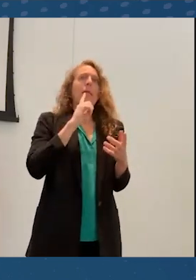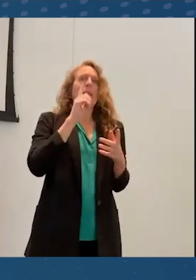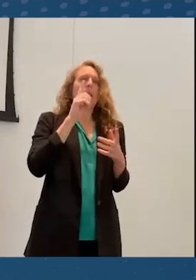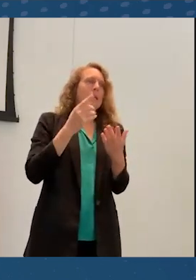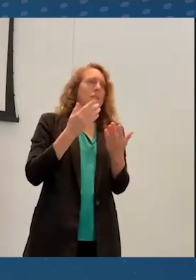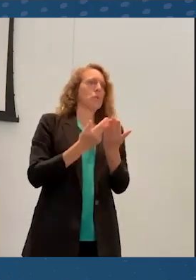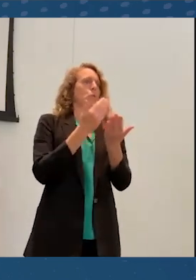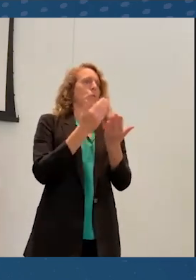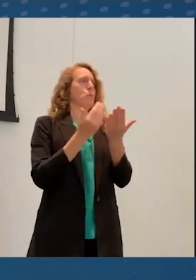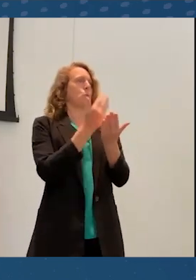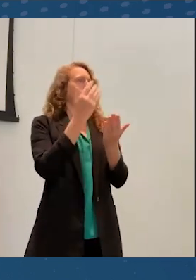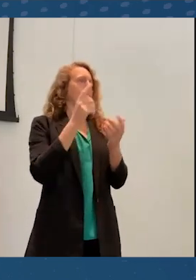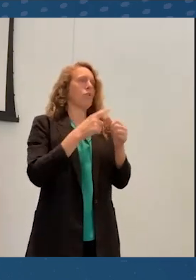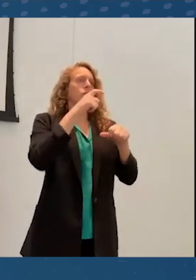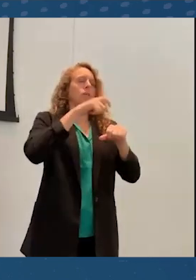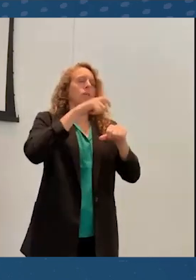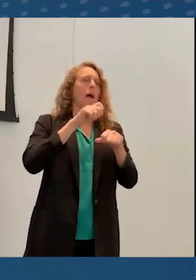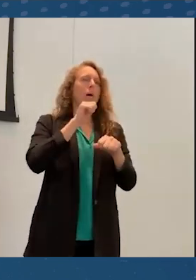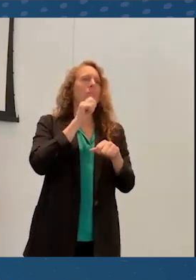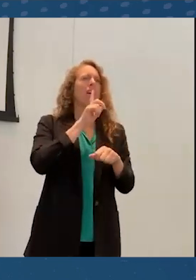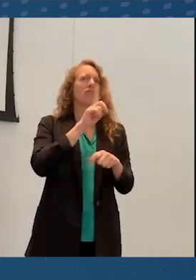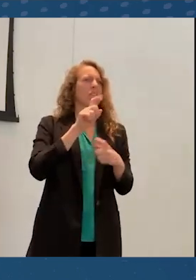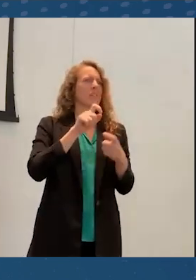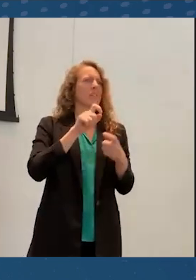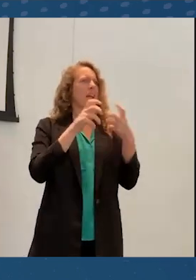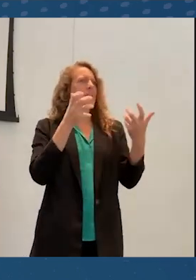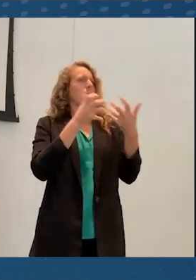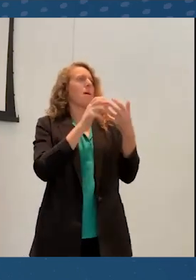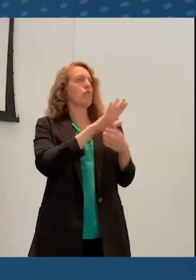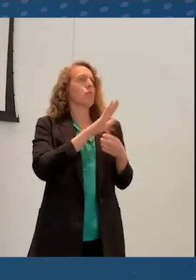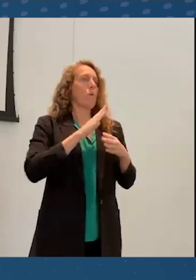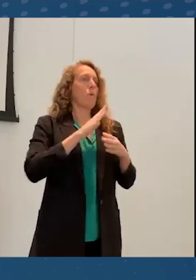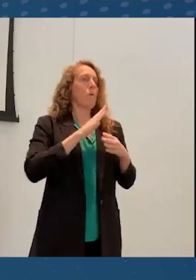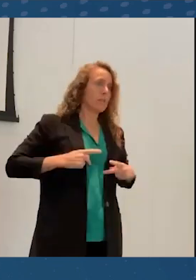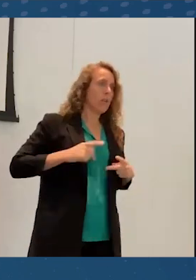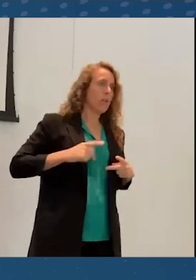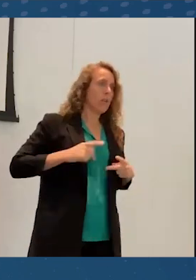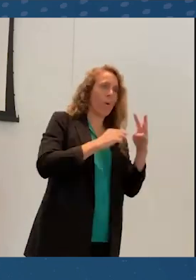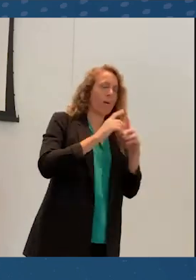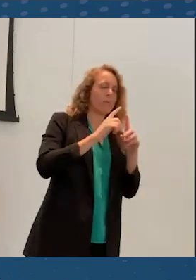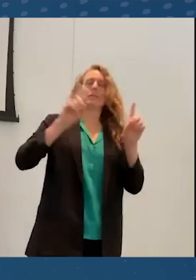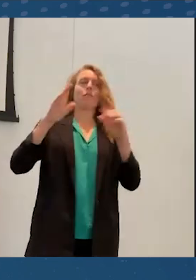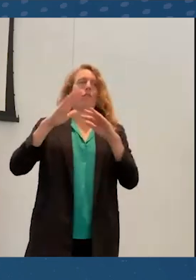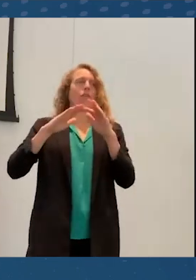not a one-to-one mapping of your experience in the physical world. And this mirrors some of the other notes